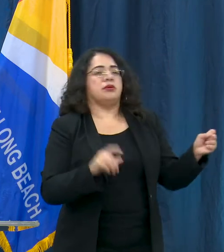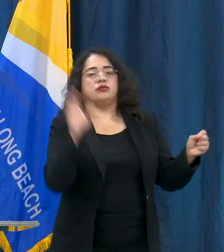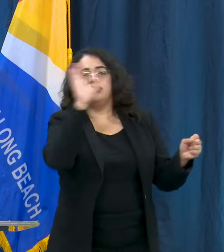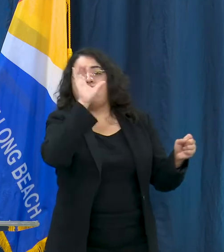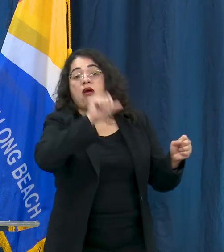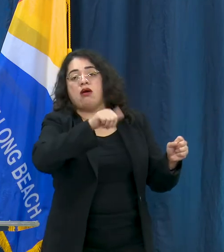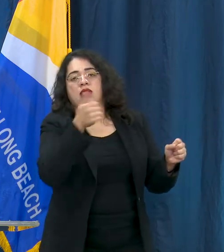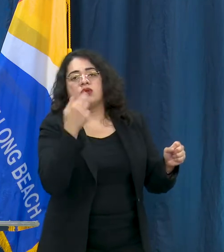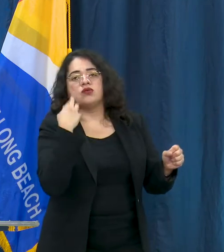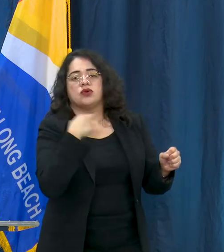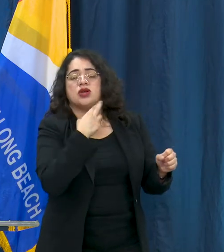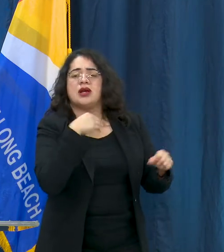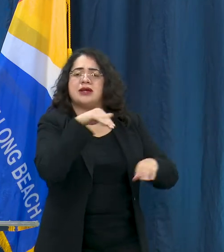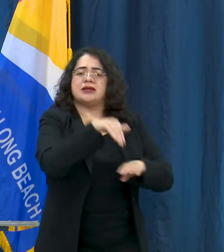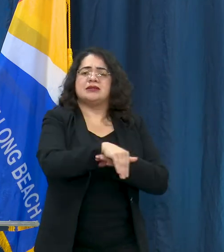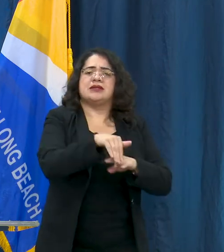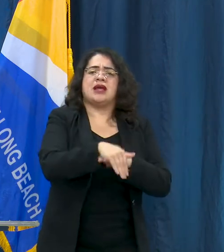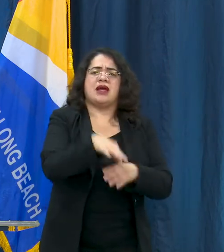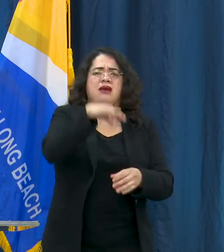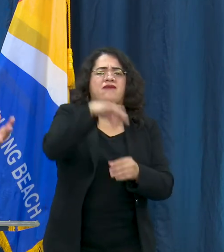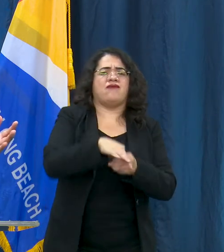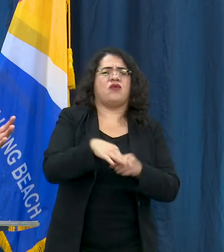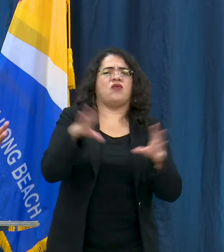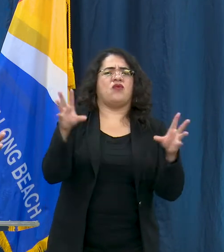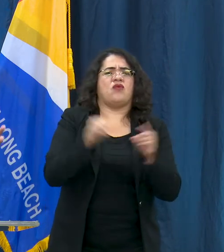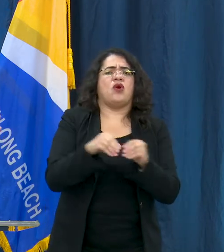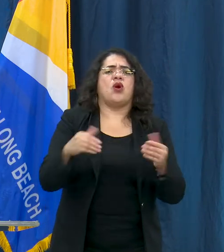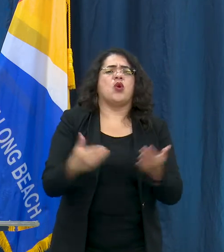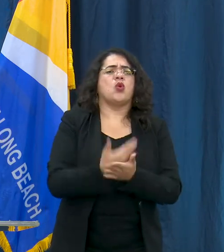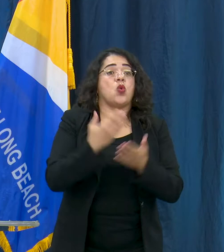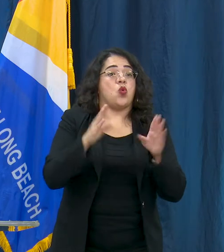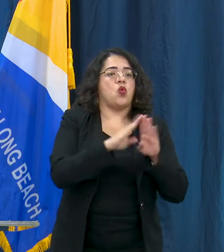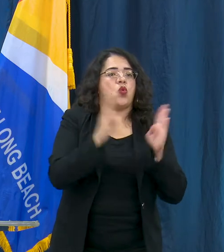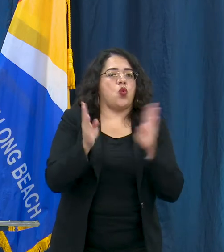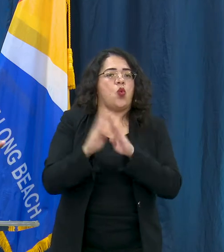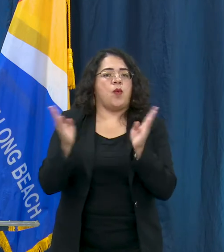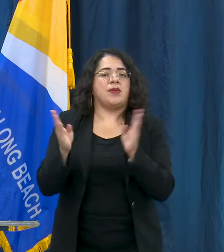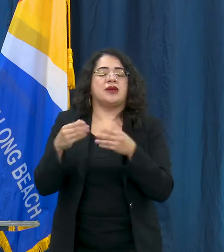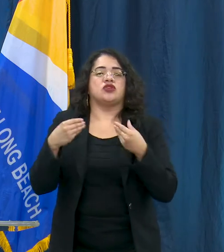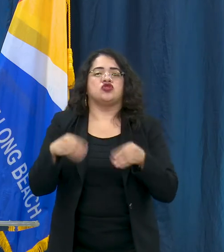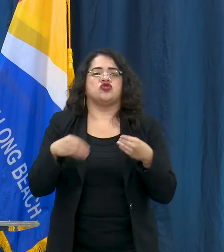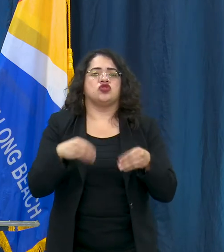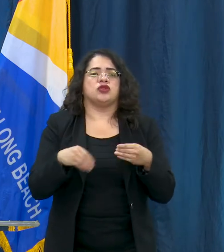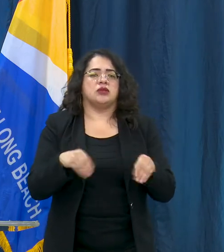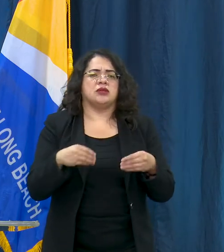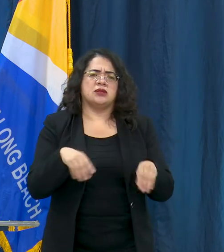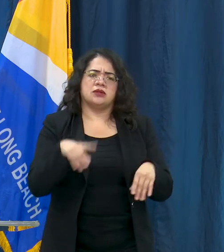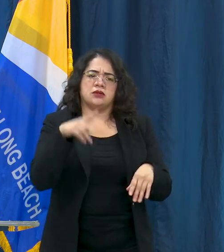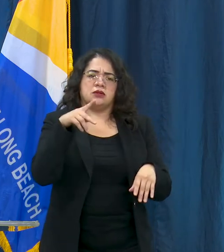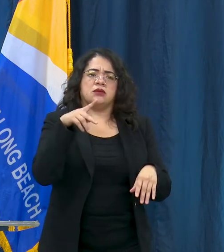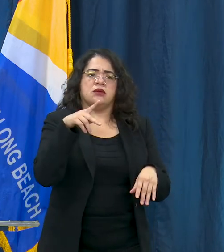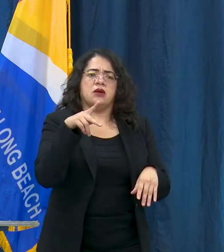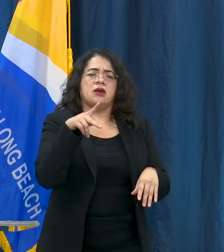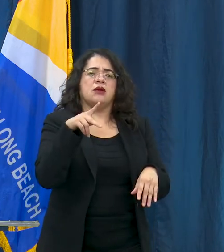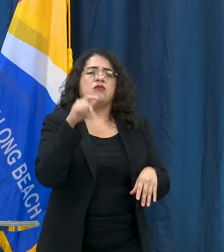on a bunch of new open streets and kind of parklet programs in the city to assist more restaurants so i think